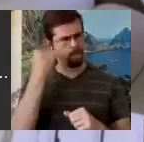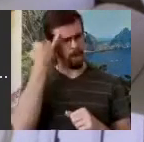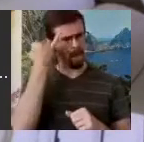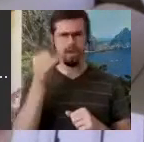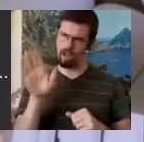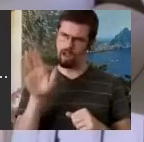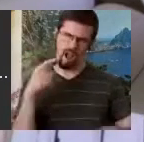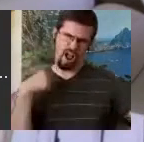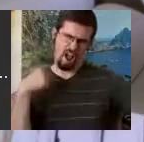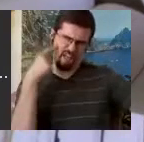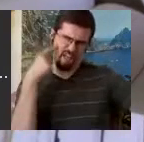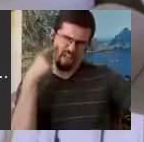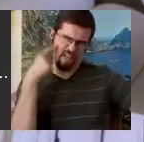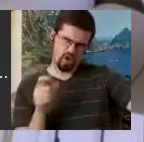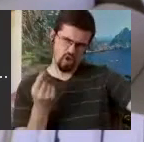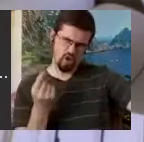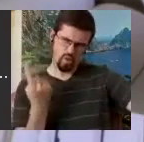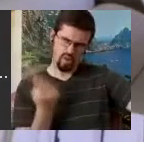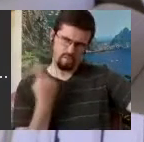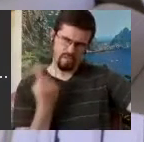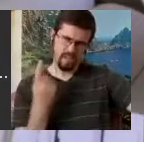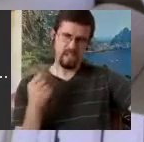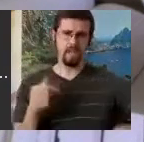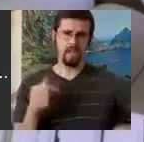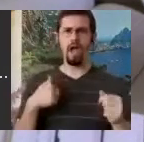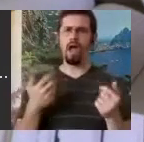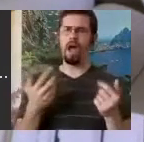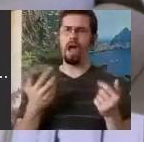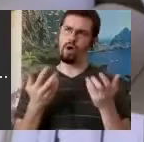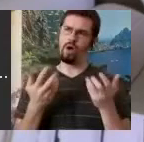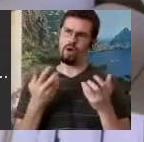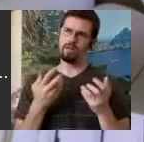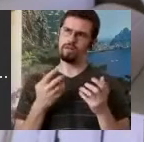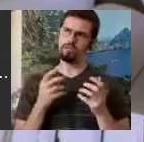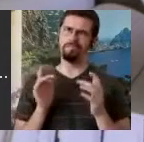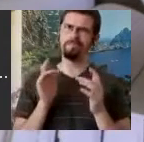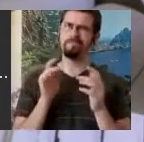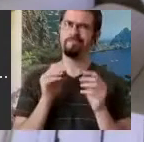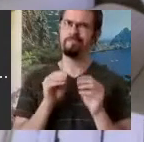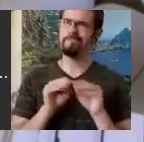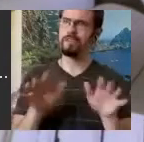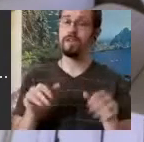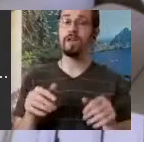it SignWriting." And so I contacted people in my own country and said "you know, we